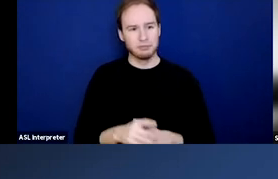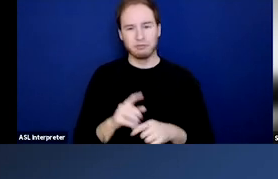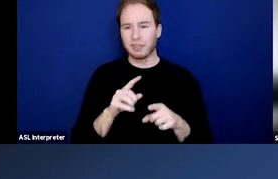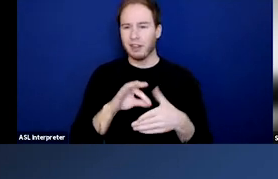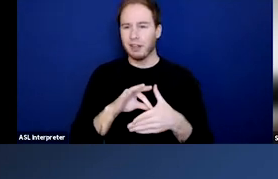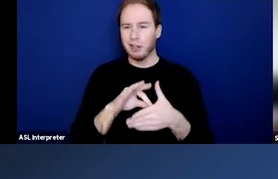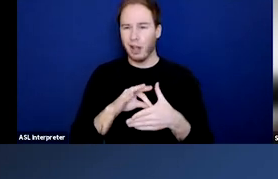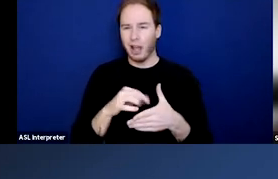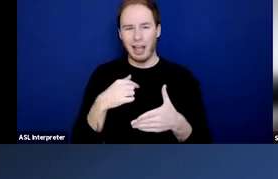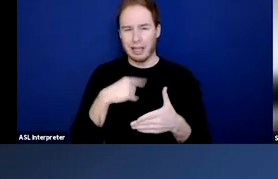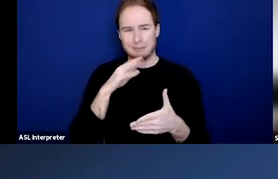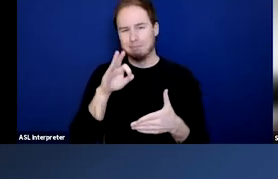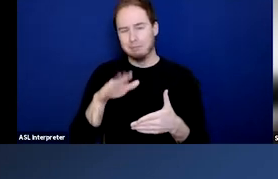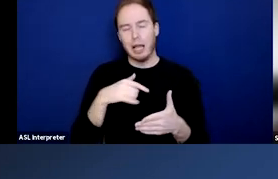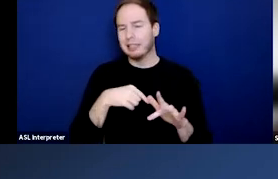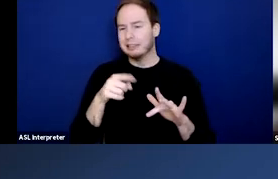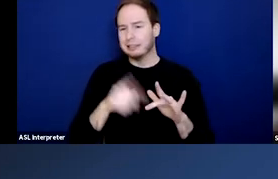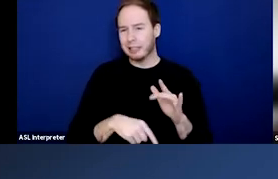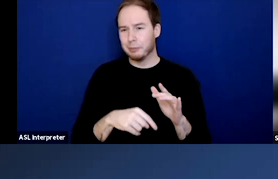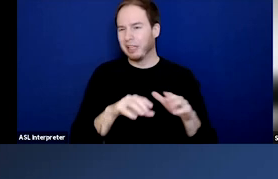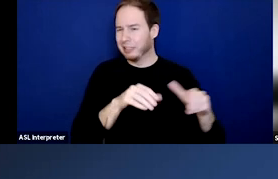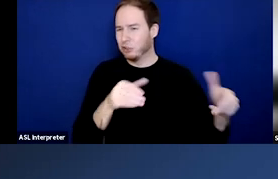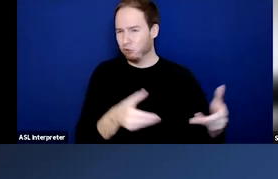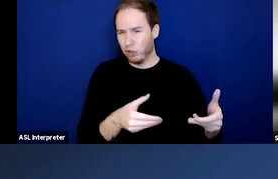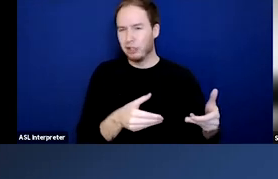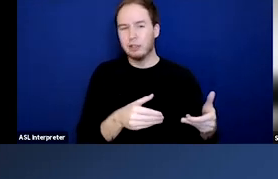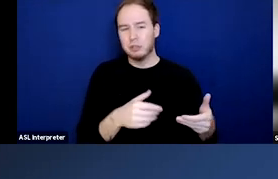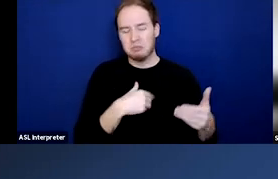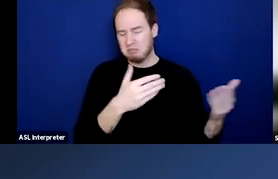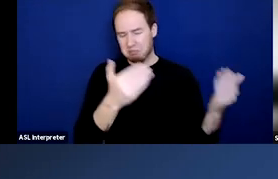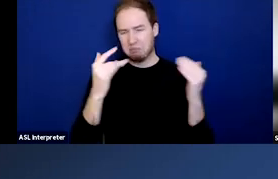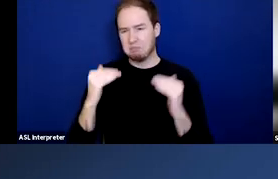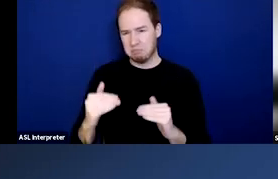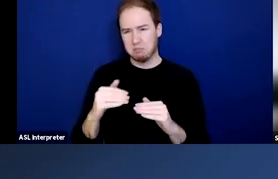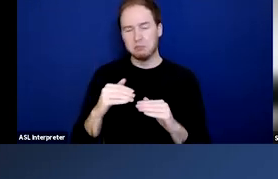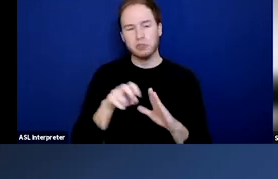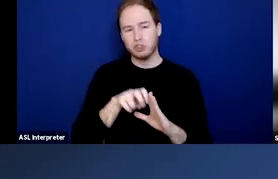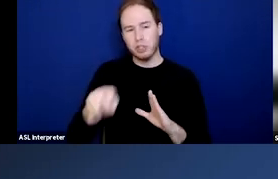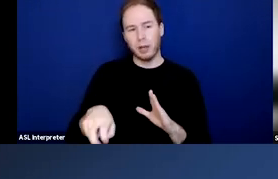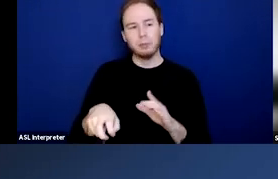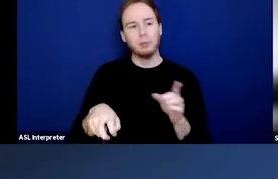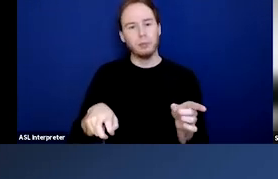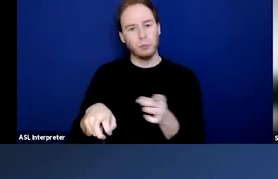I just left off module one, the welcome on this slide. But I've also included a call-out box. And we did a lot of them,